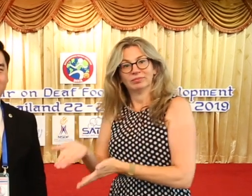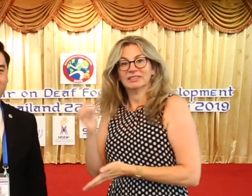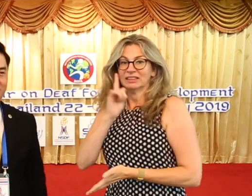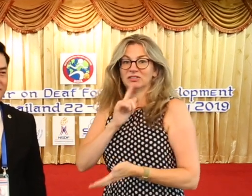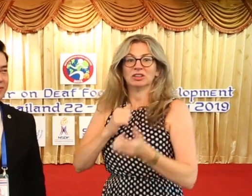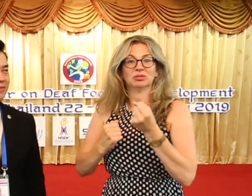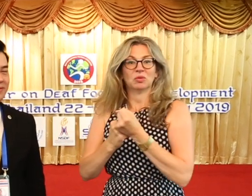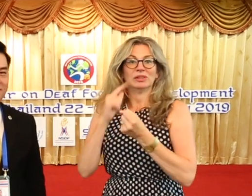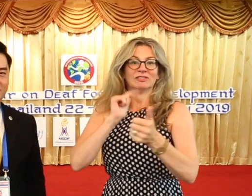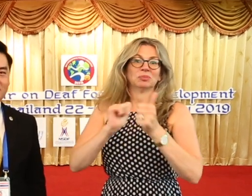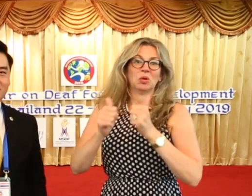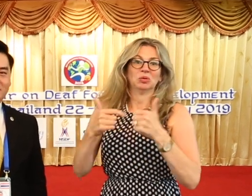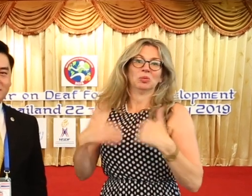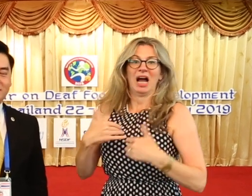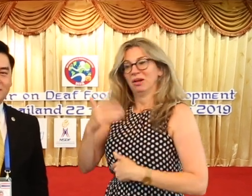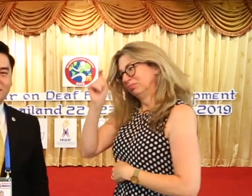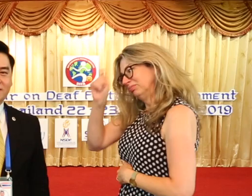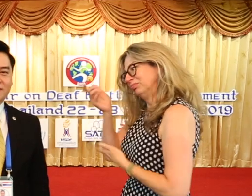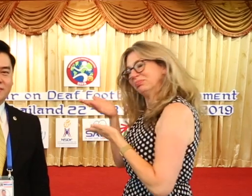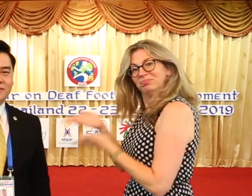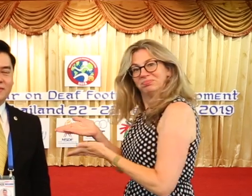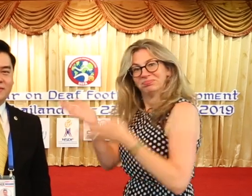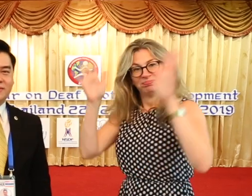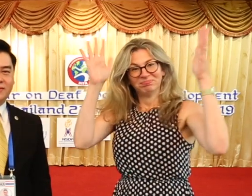I am very grateful to him for his support of deaf sports.